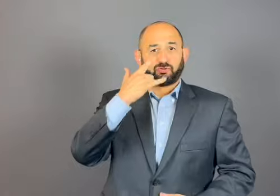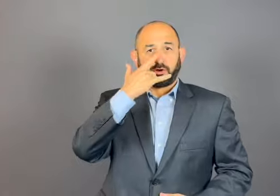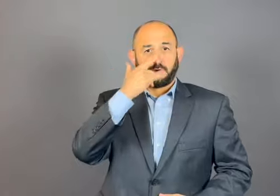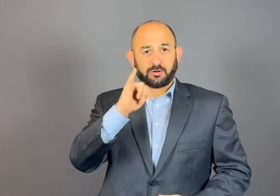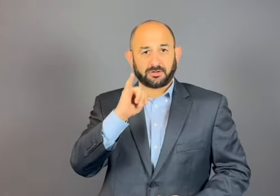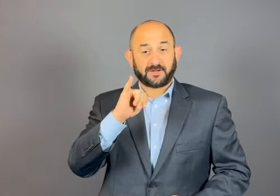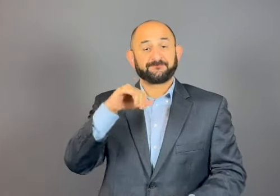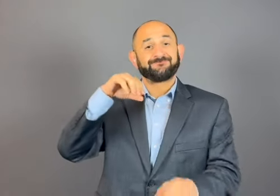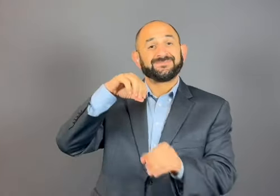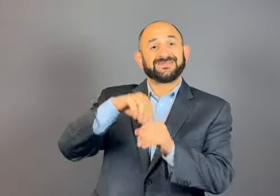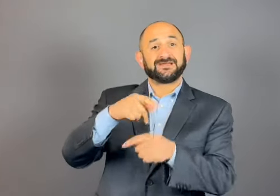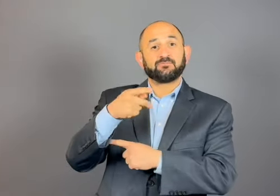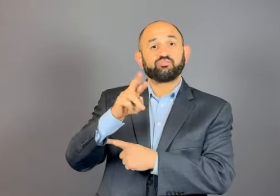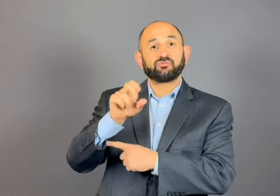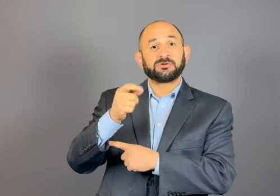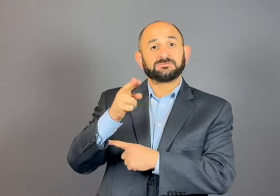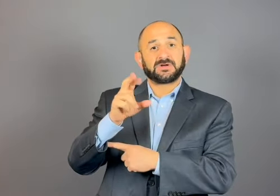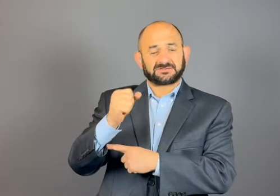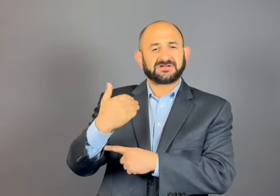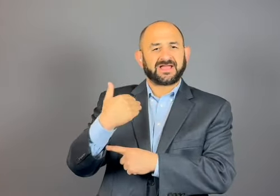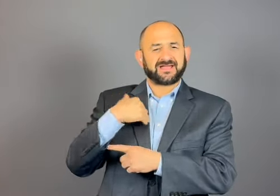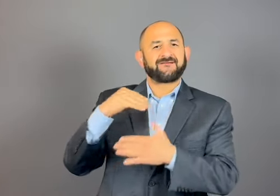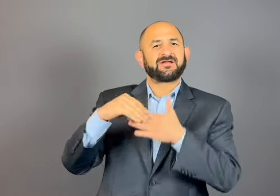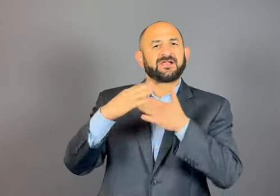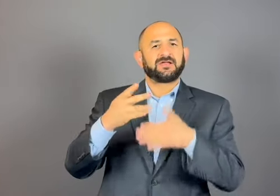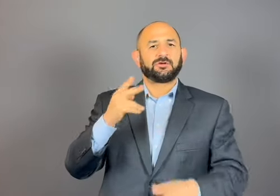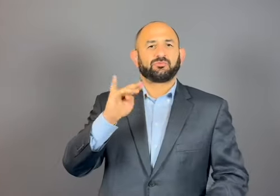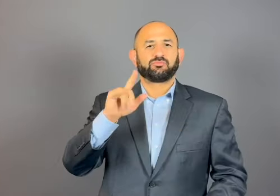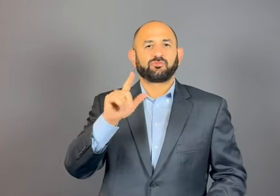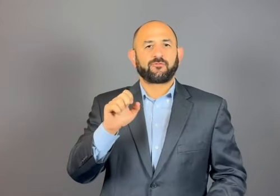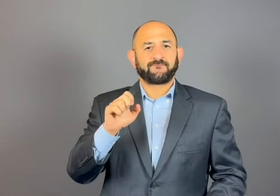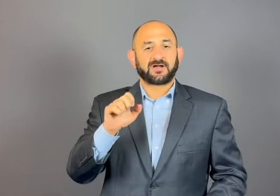The prospectus contains a leader profile.